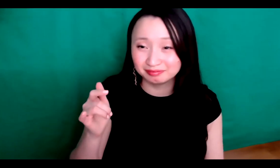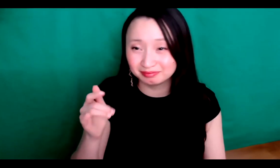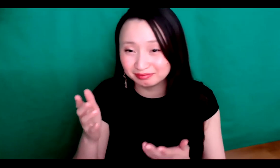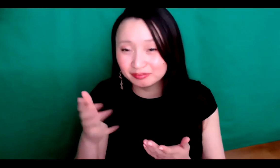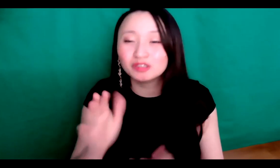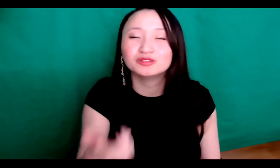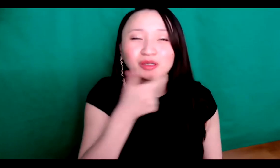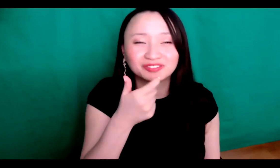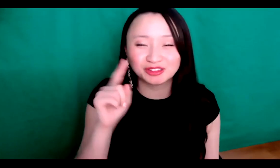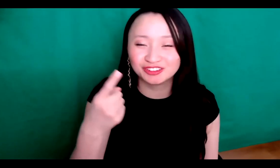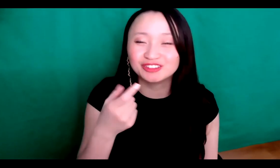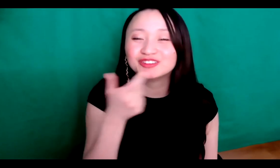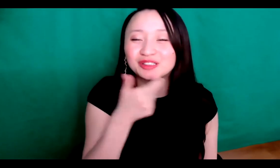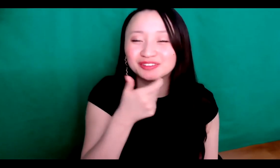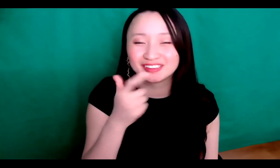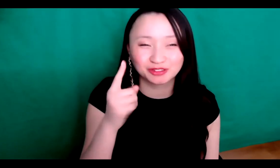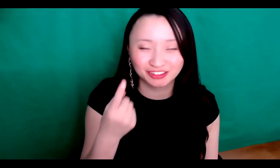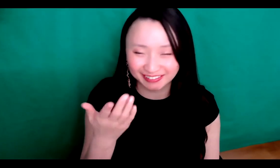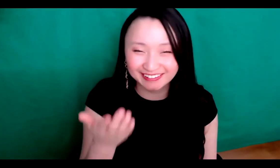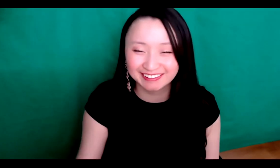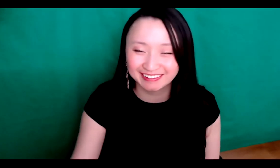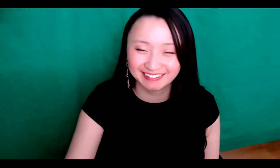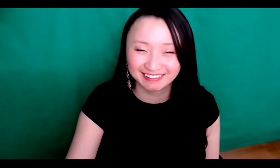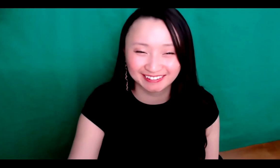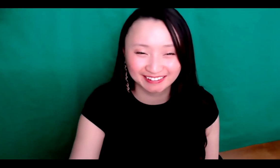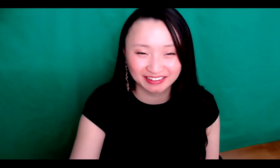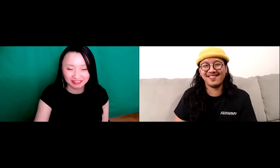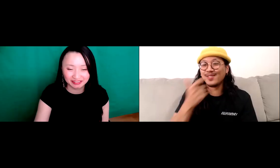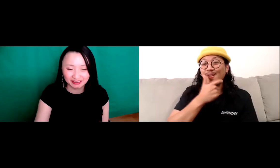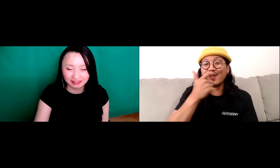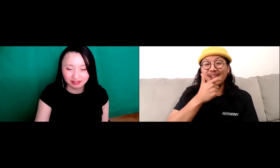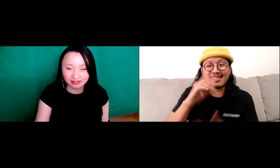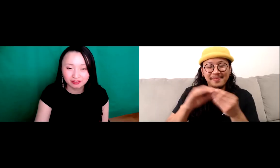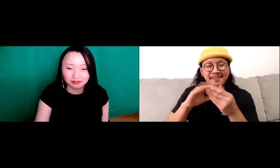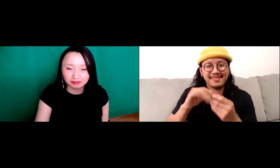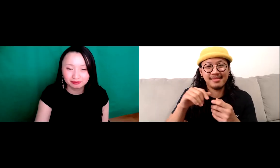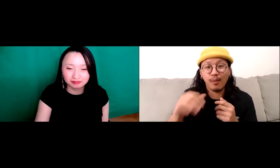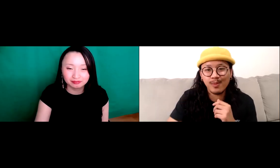else want to add something. Joey, we'll go with Joey first.